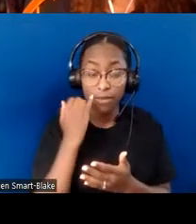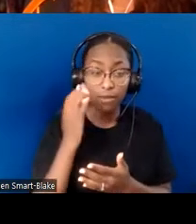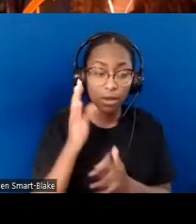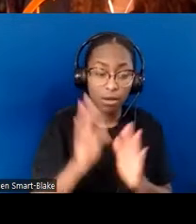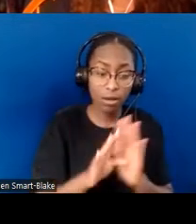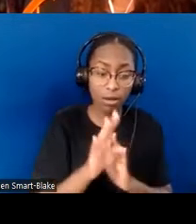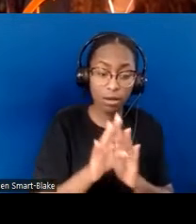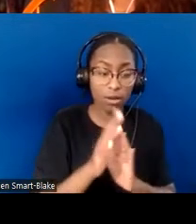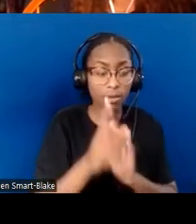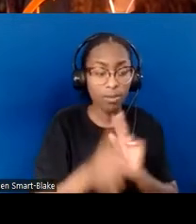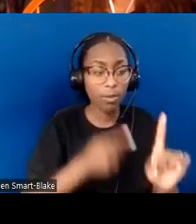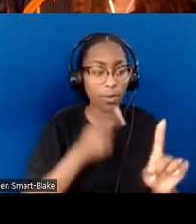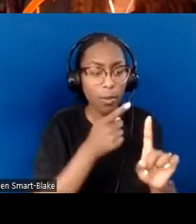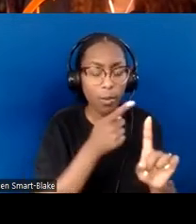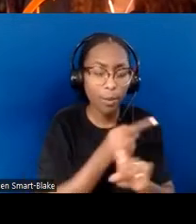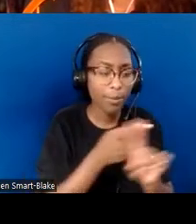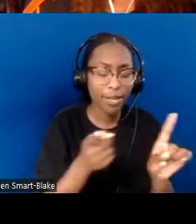and monitor the policies, monitor...